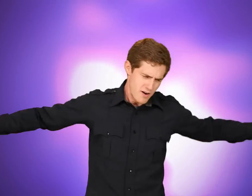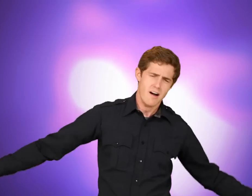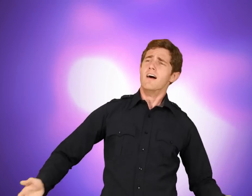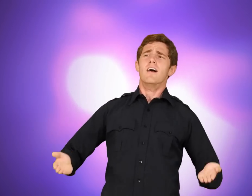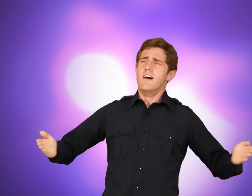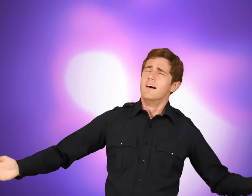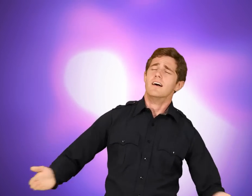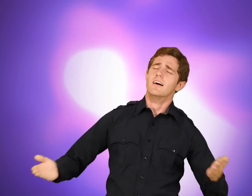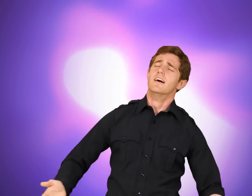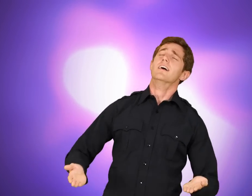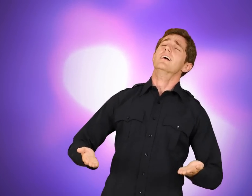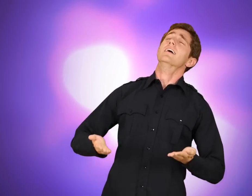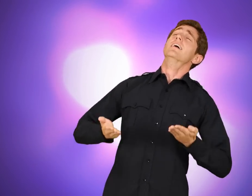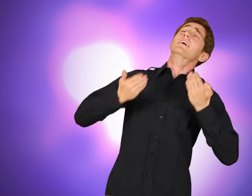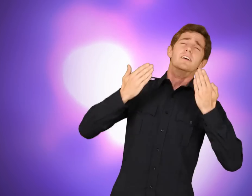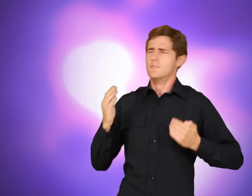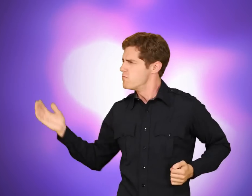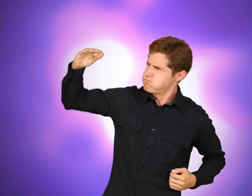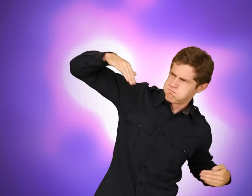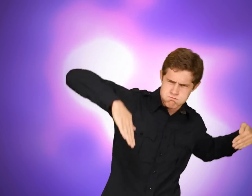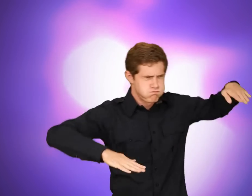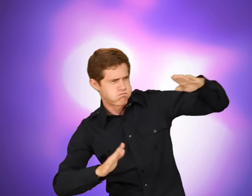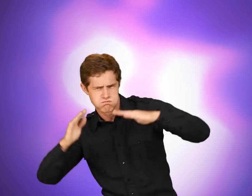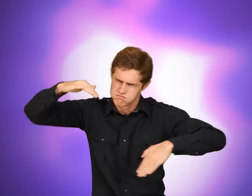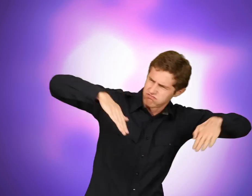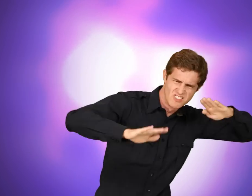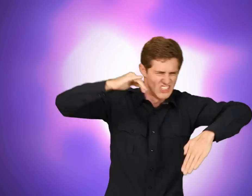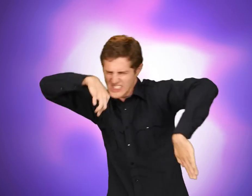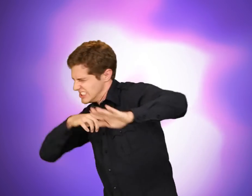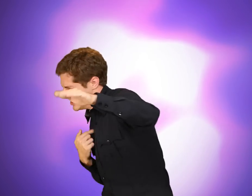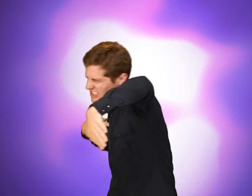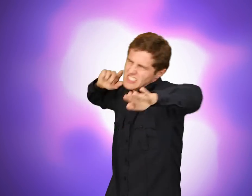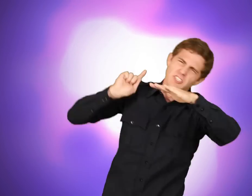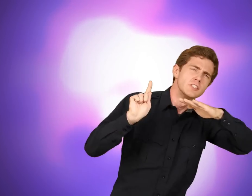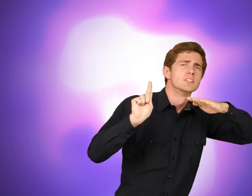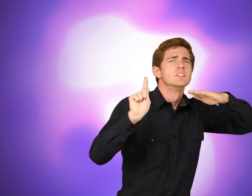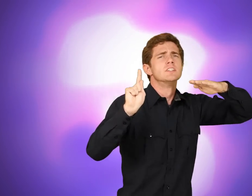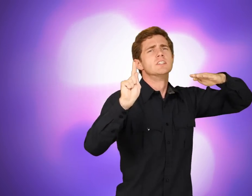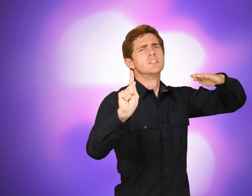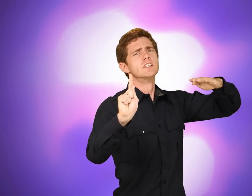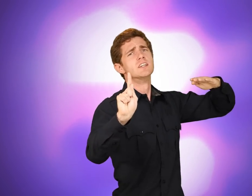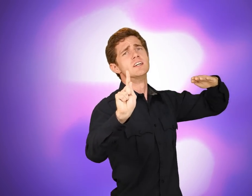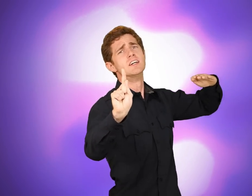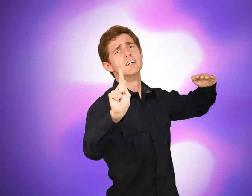You raise me up, to walk on stormy seas; YOU LIFT-ME, SEA [CL: WALK-THROUGH]